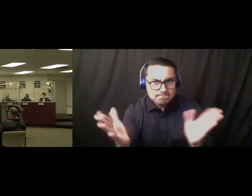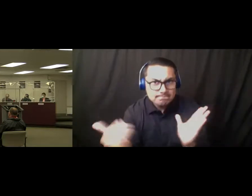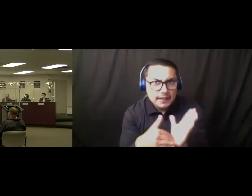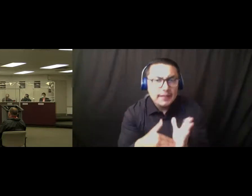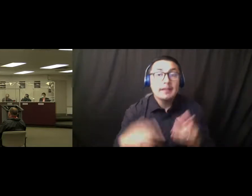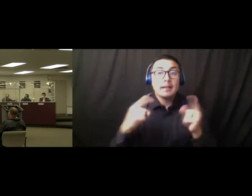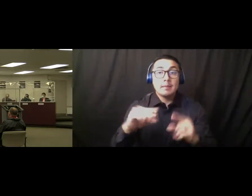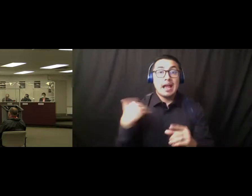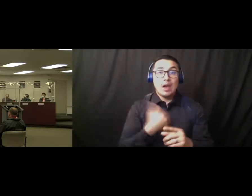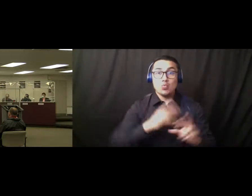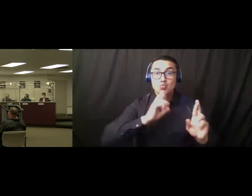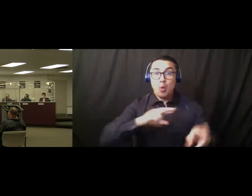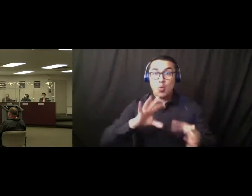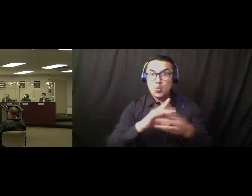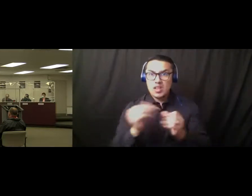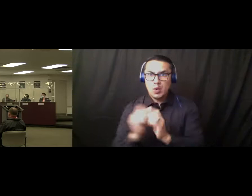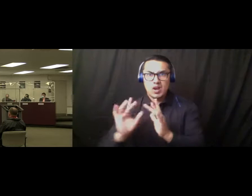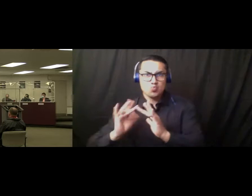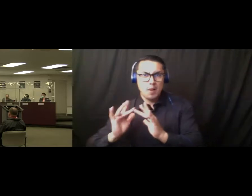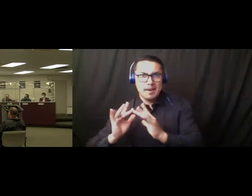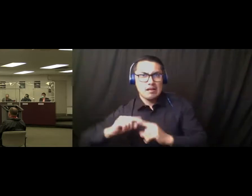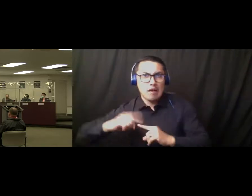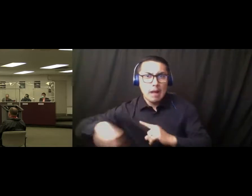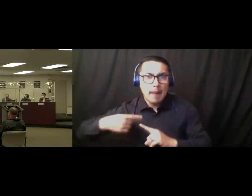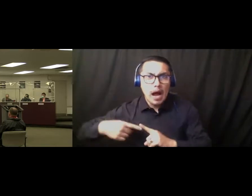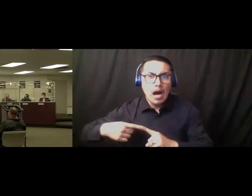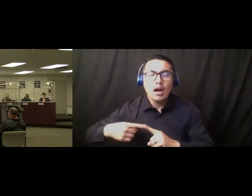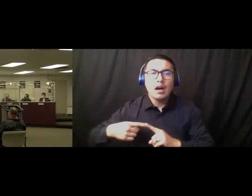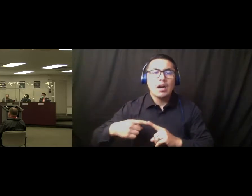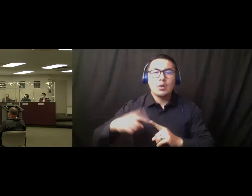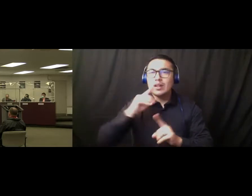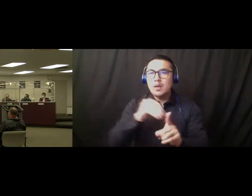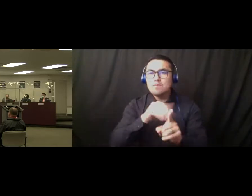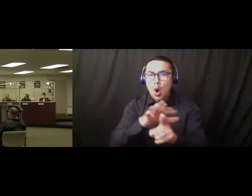on the web page about um, exposures or positive tests don't